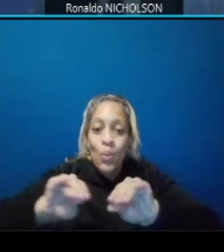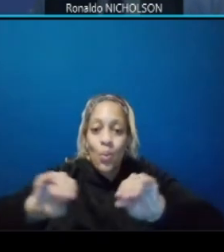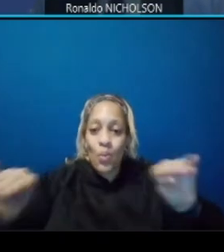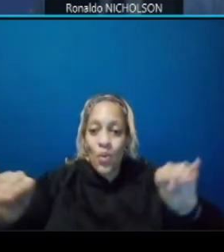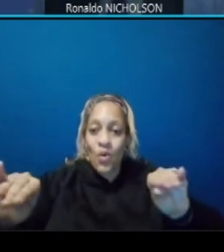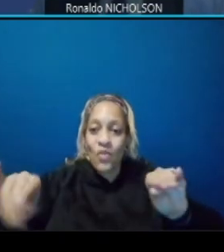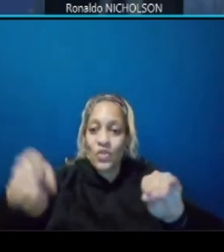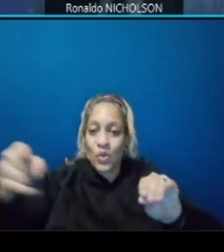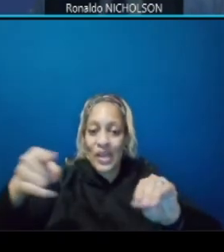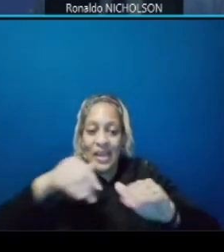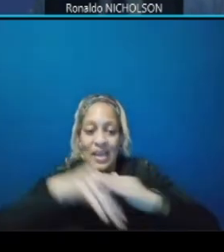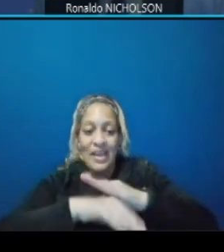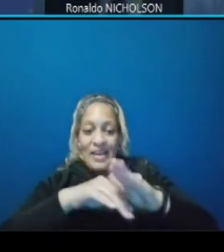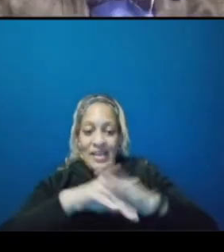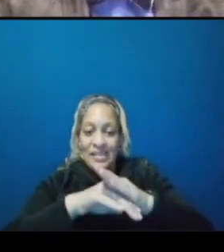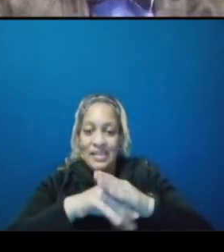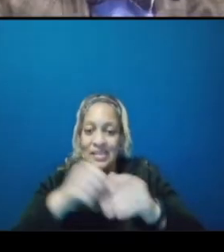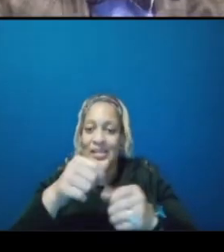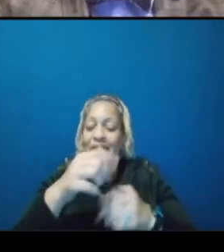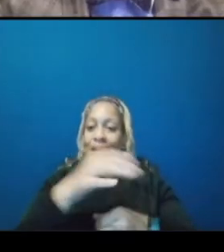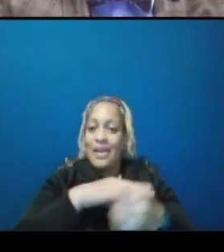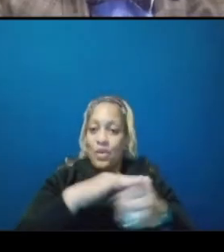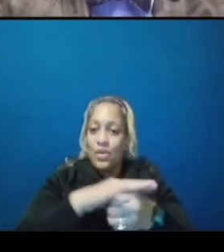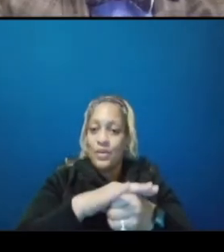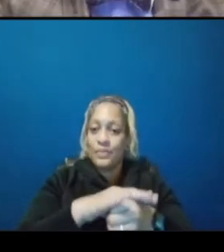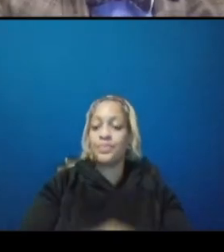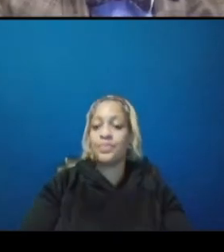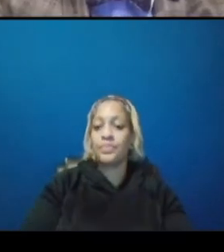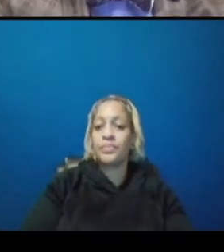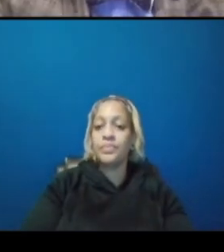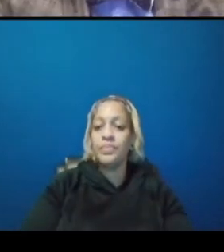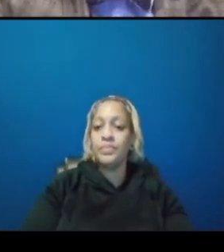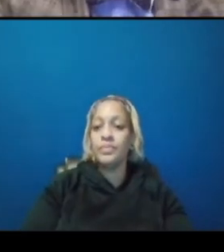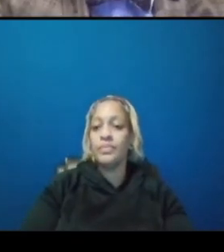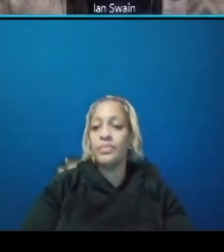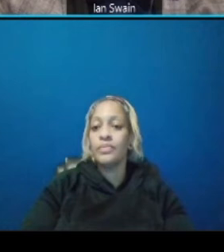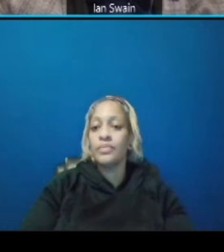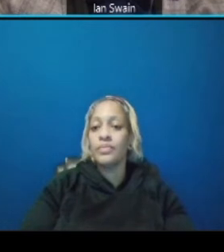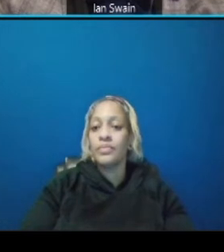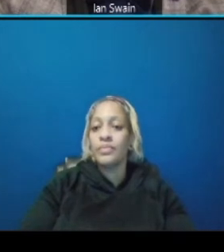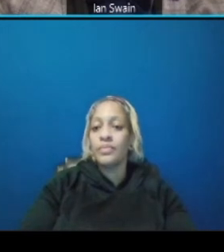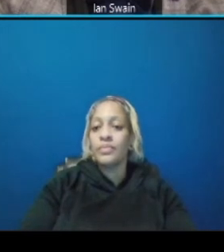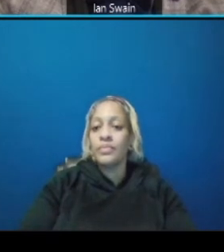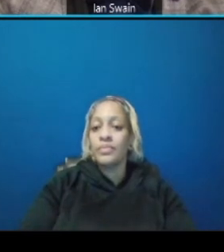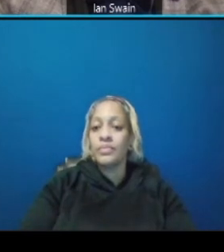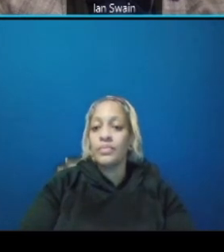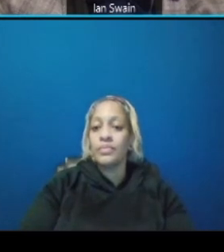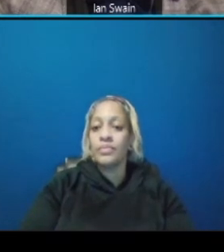part b to that nick uh expands the streetcar elements so does the does this include